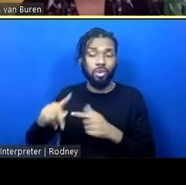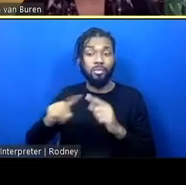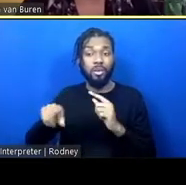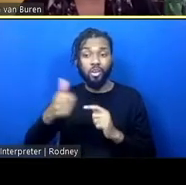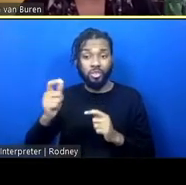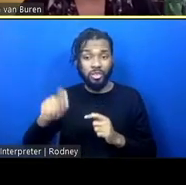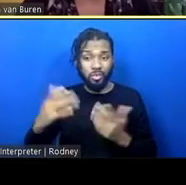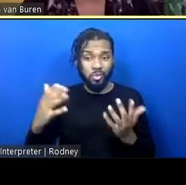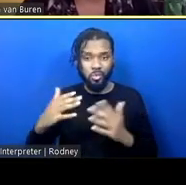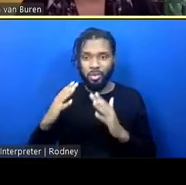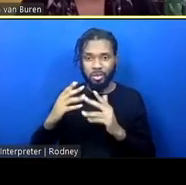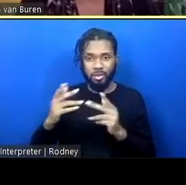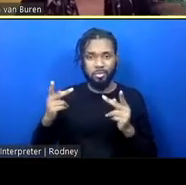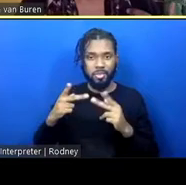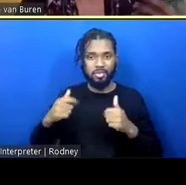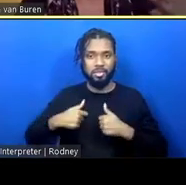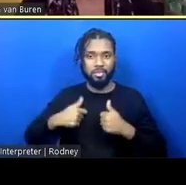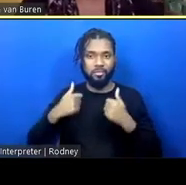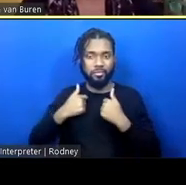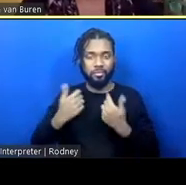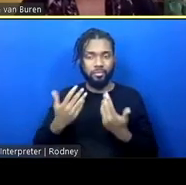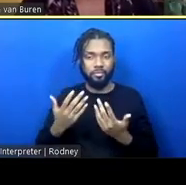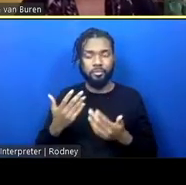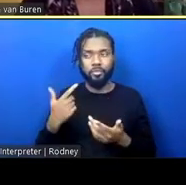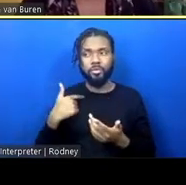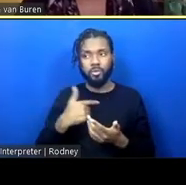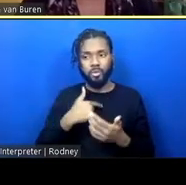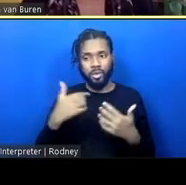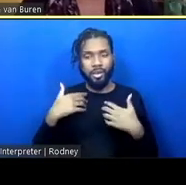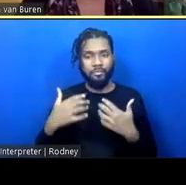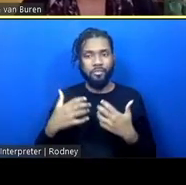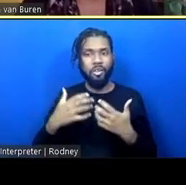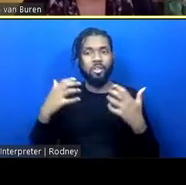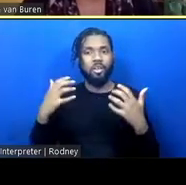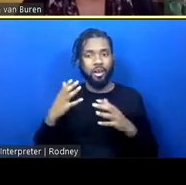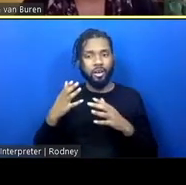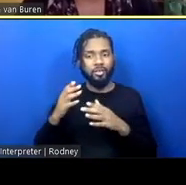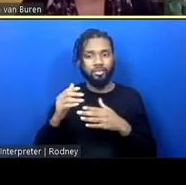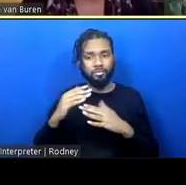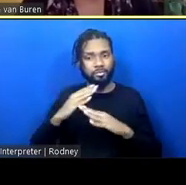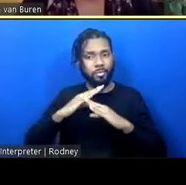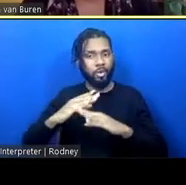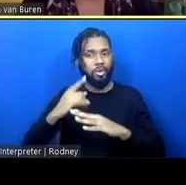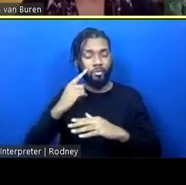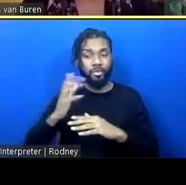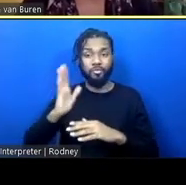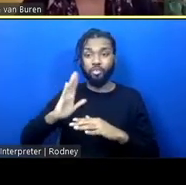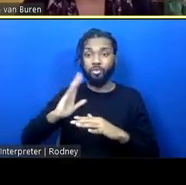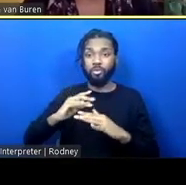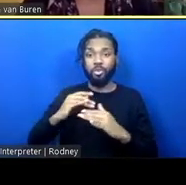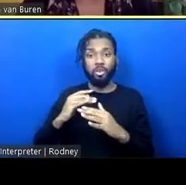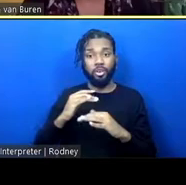A place to live. We have a lot of barriers to formerly incarcerated folks getting adequate housing.